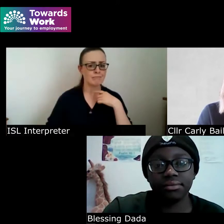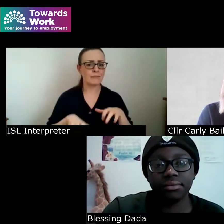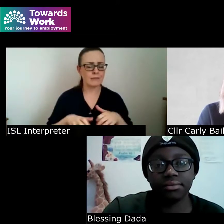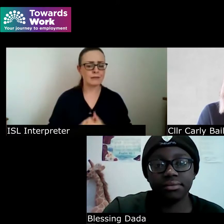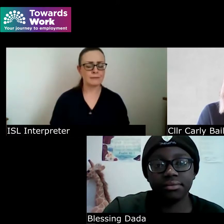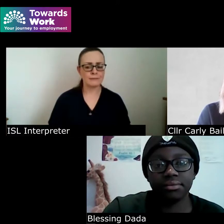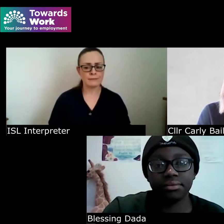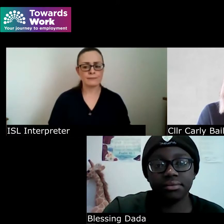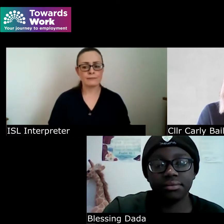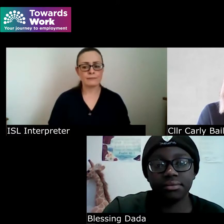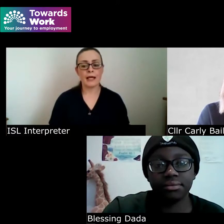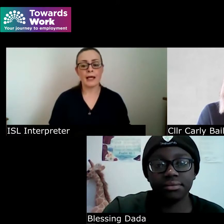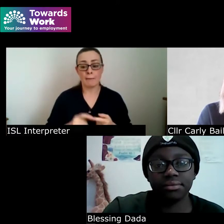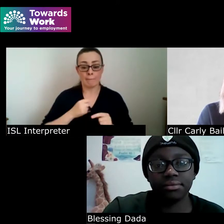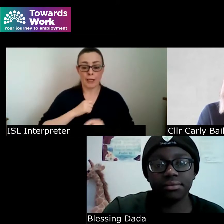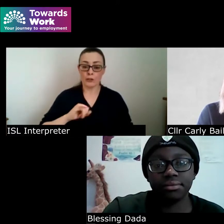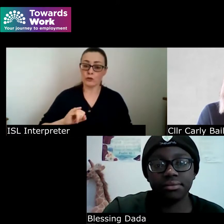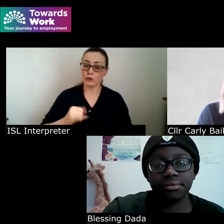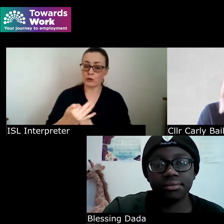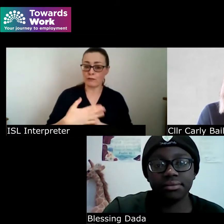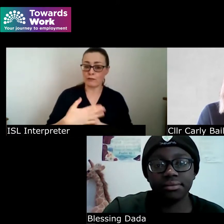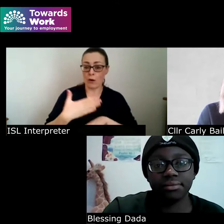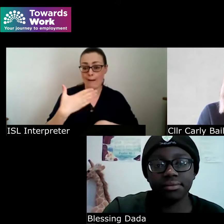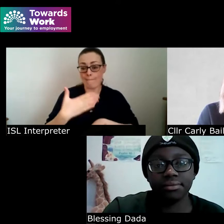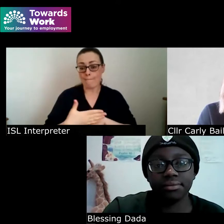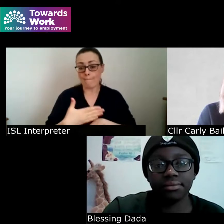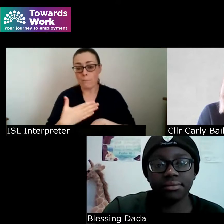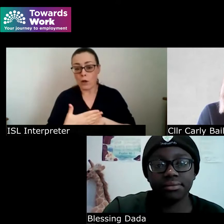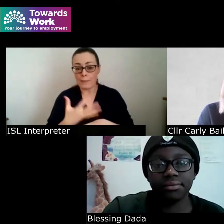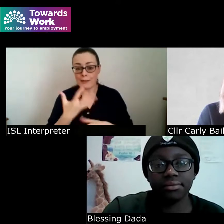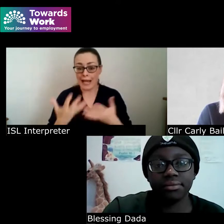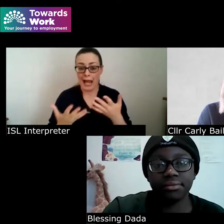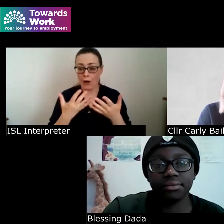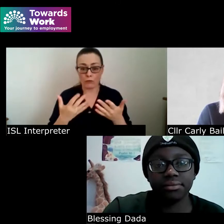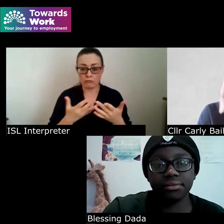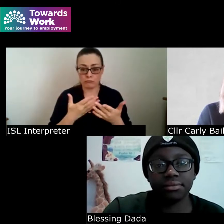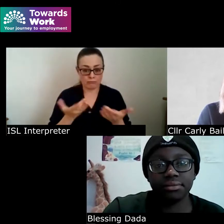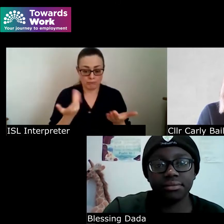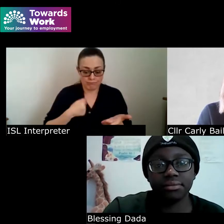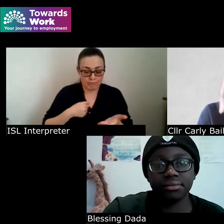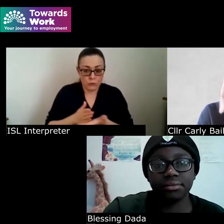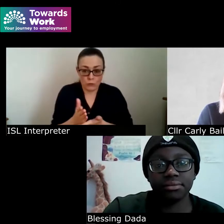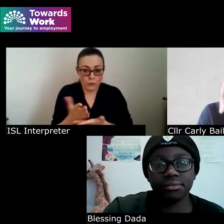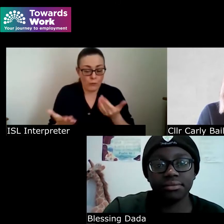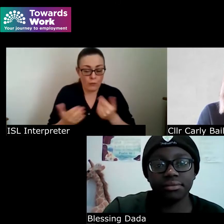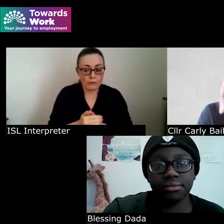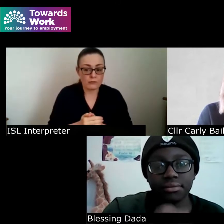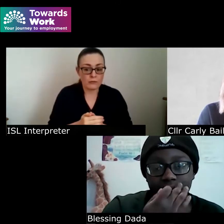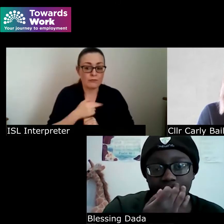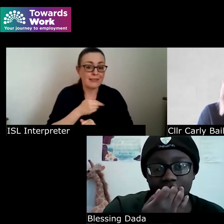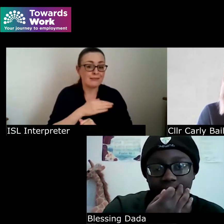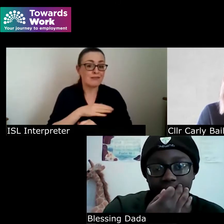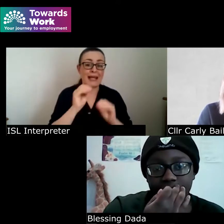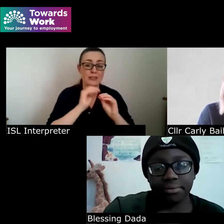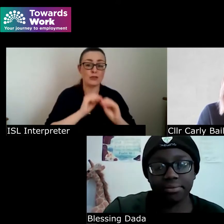and I suppose my journey to employment and how I've gotten here came through education firstly so